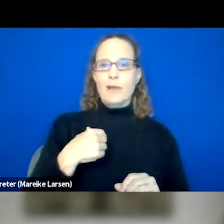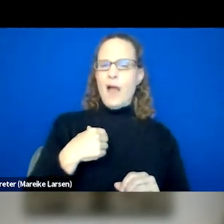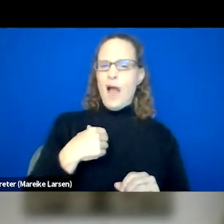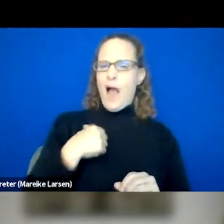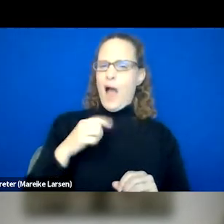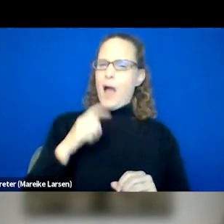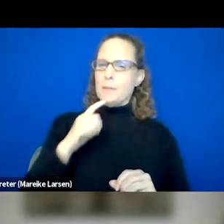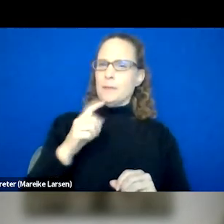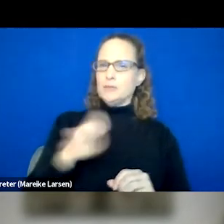Can you hear me?